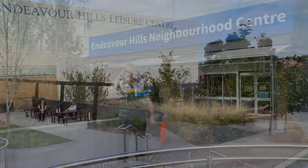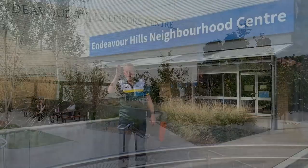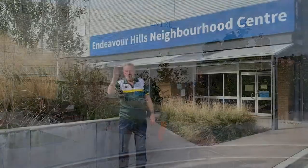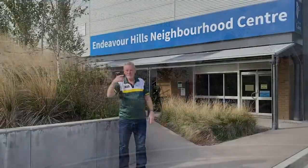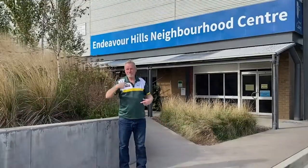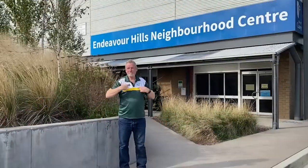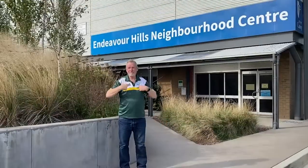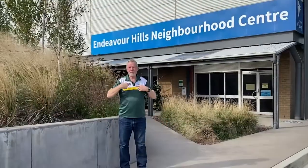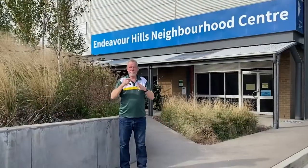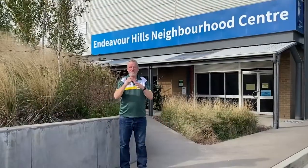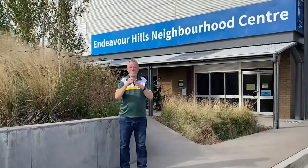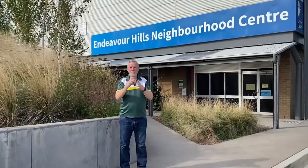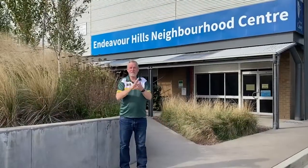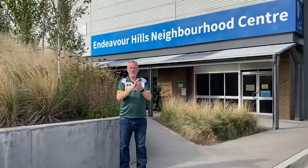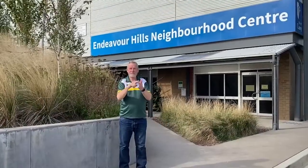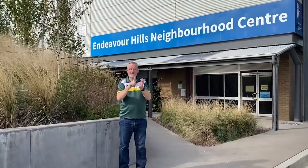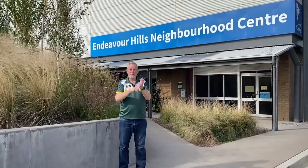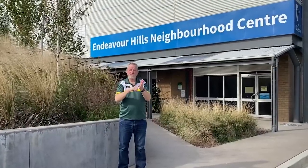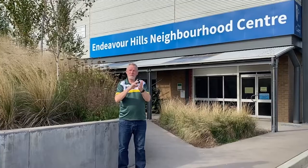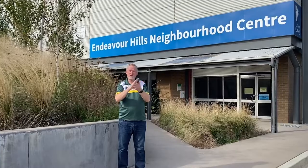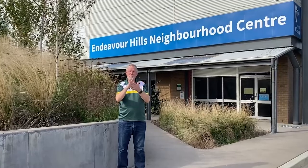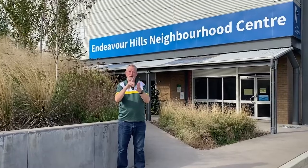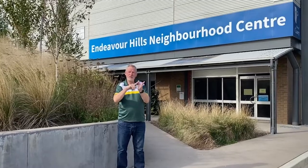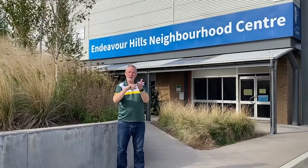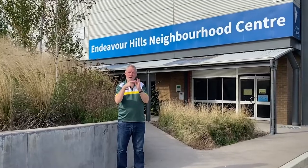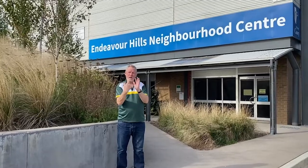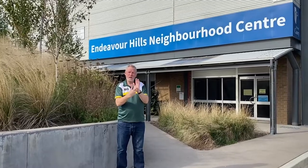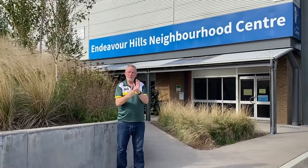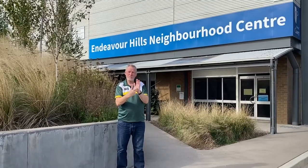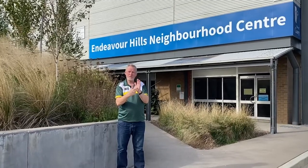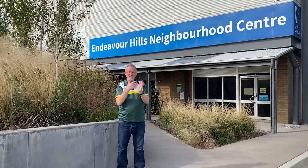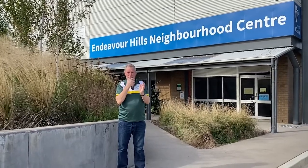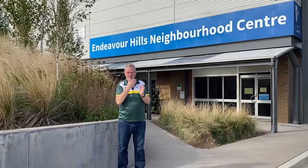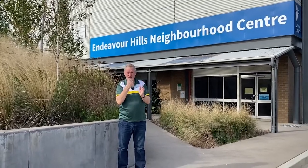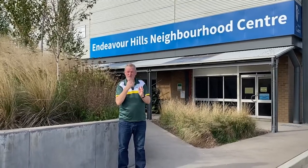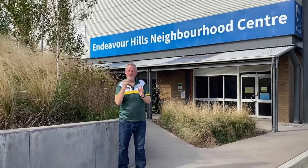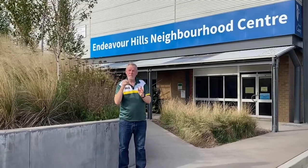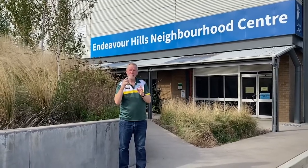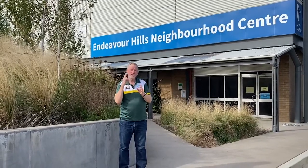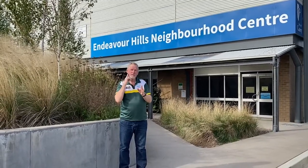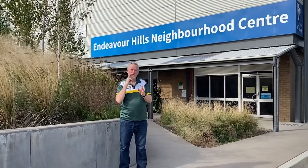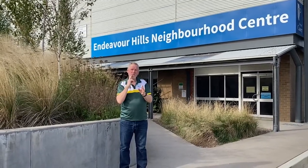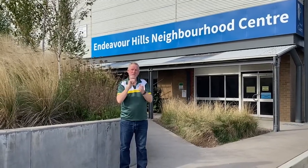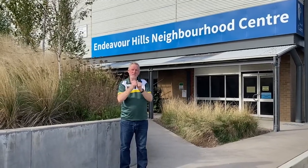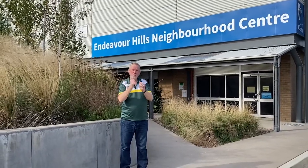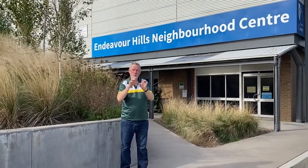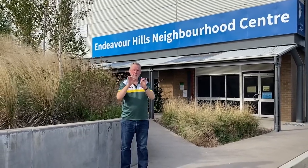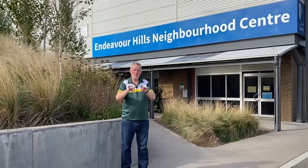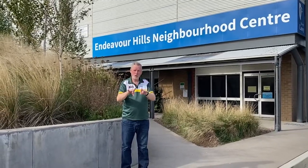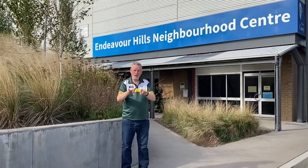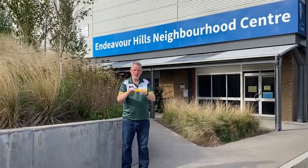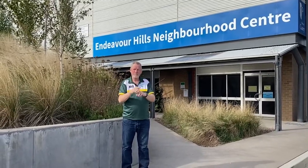Hello! I'm Phil Harper. (sign name) from Deaf Sports Australia